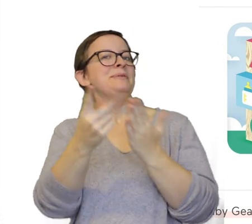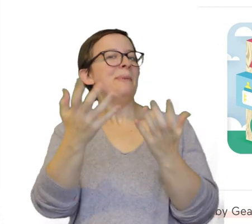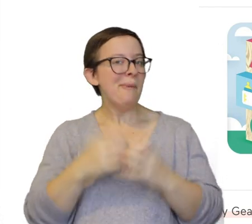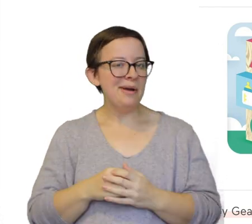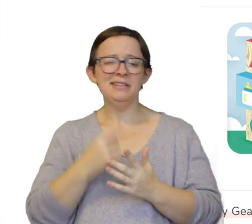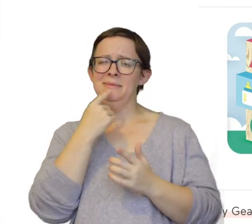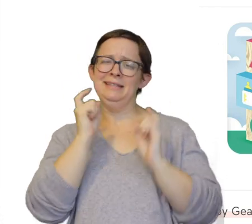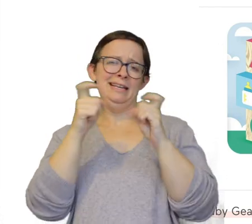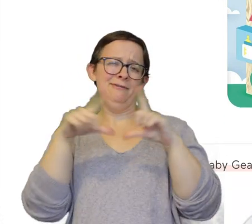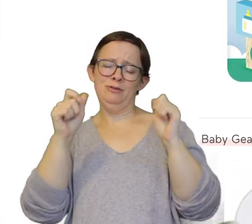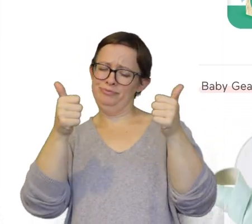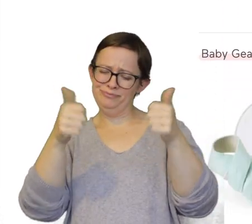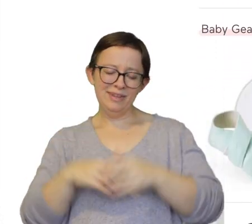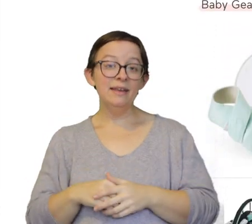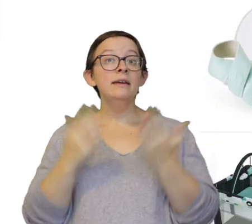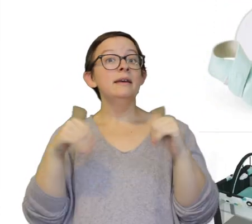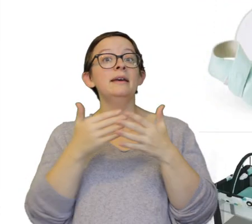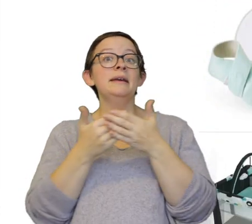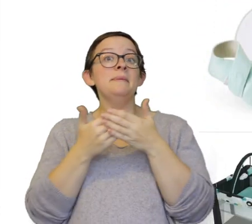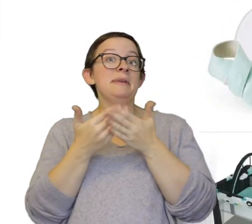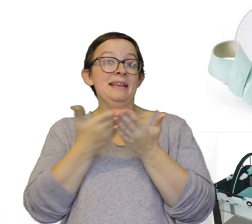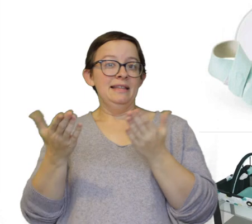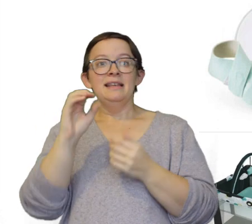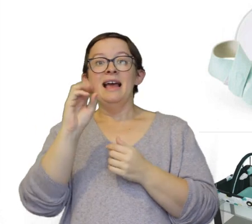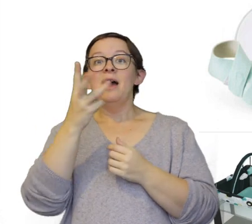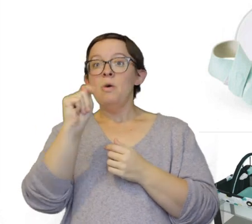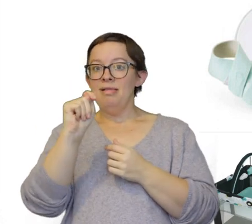So I say gift cards all the way. Baby gear... Owlet smart sock.